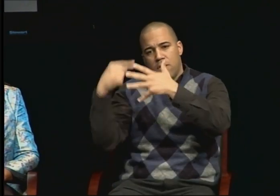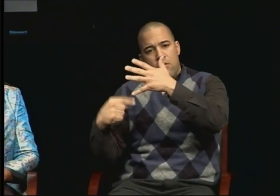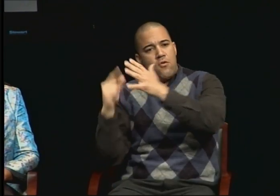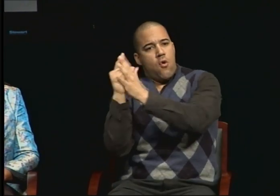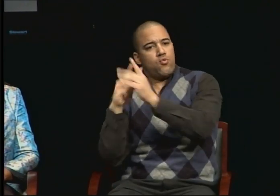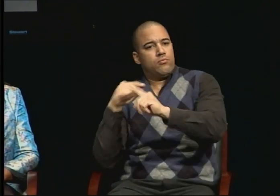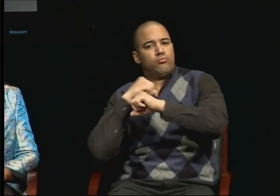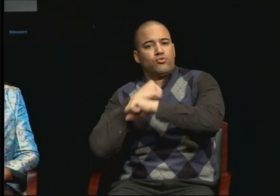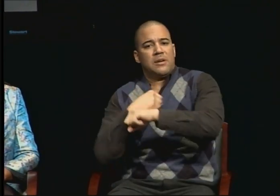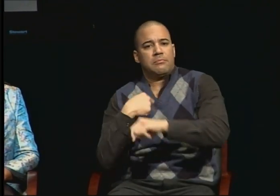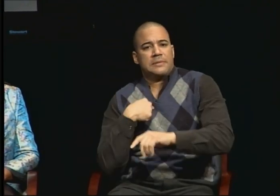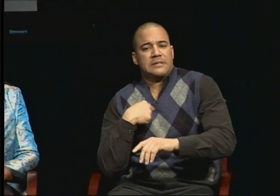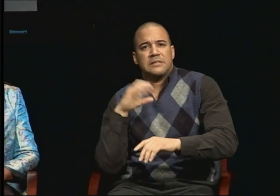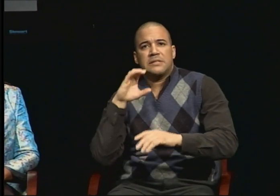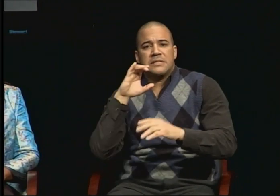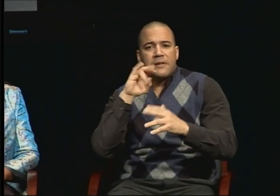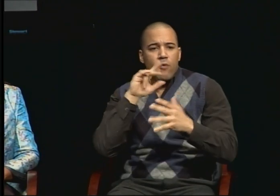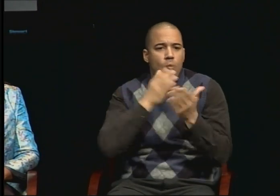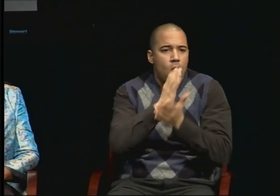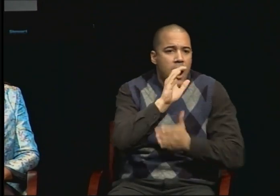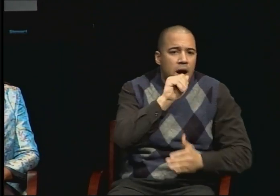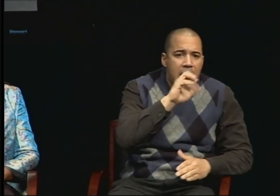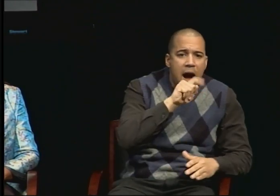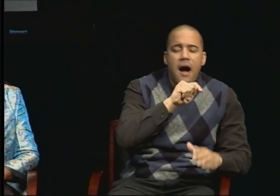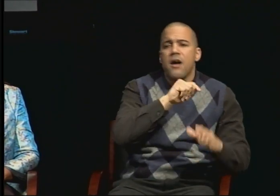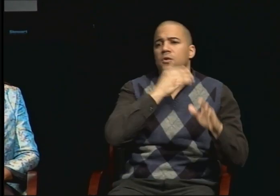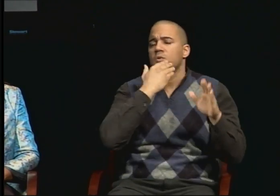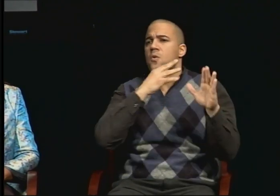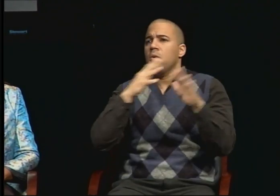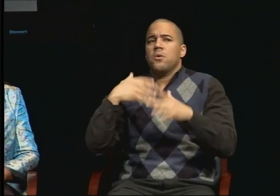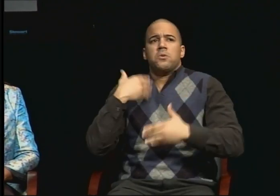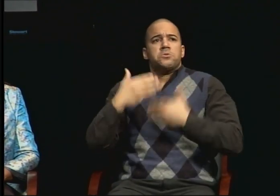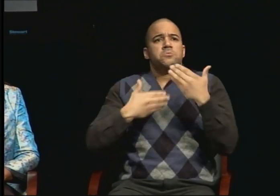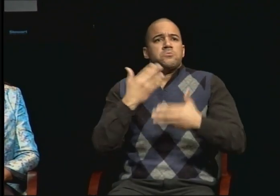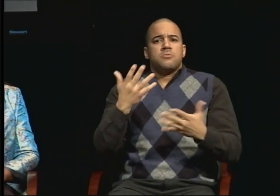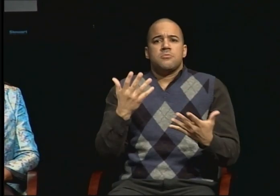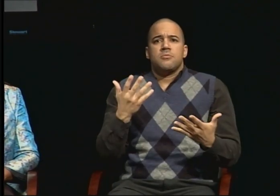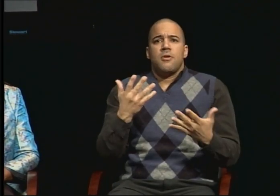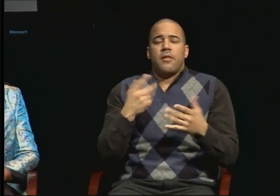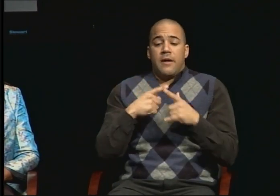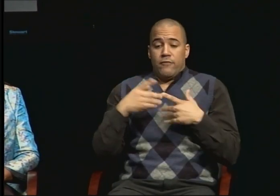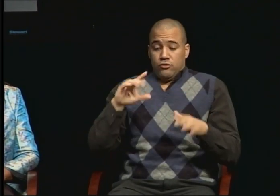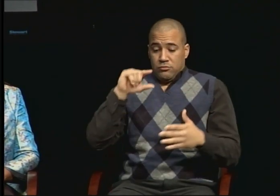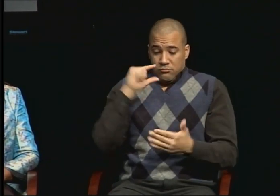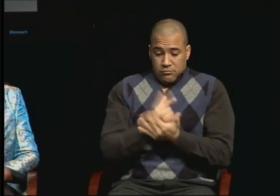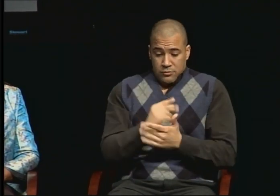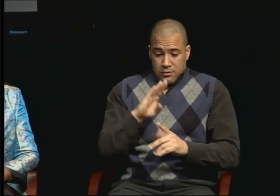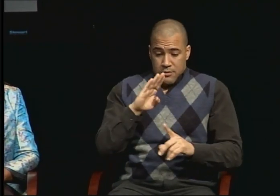in order to protect myself as a person of color and so on. So after I graduated with my bachelor's,